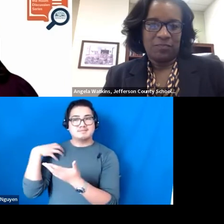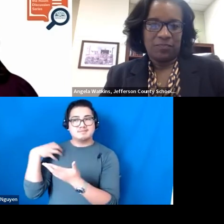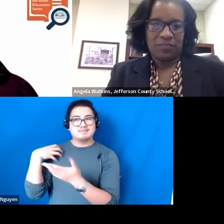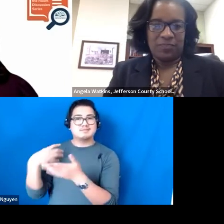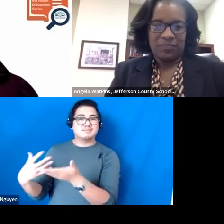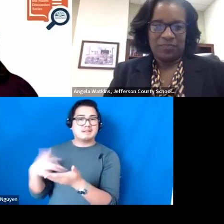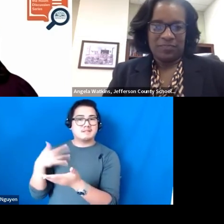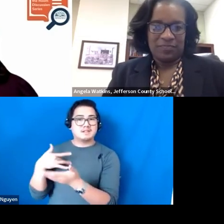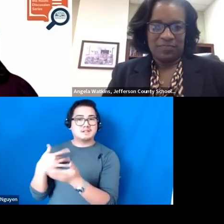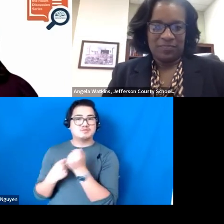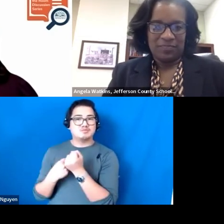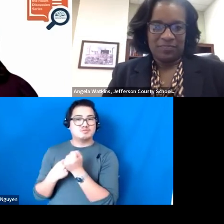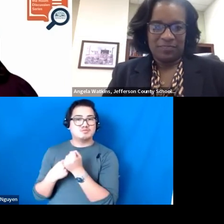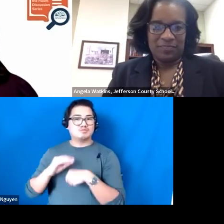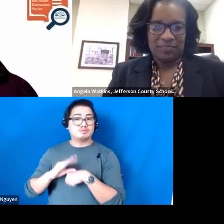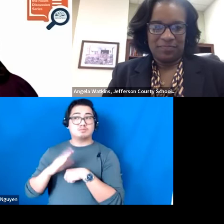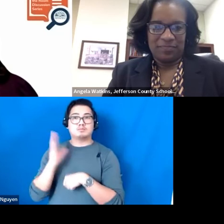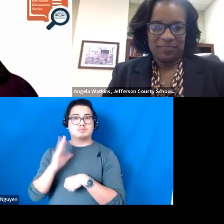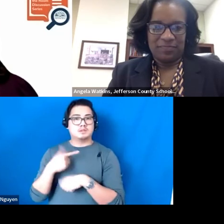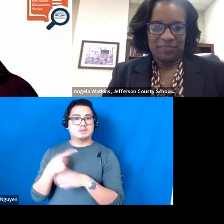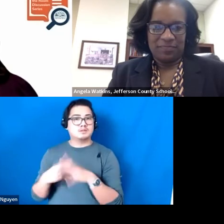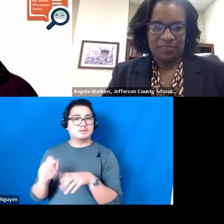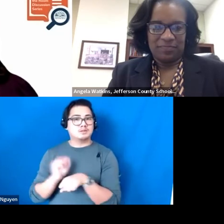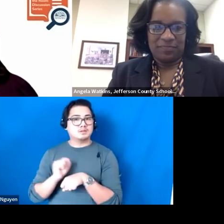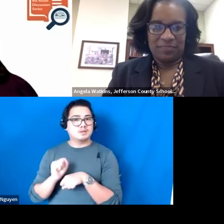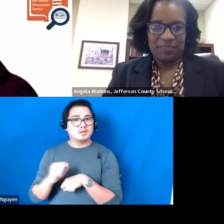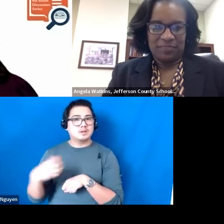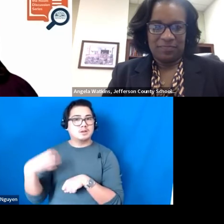When I first started this work, a lot of times coaches were getting the same Professional